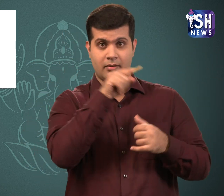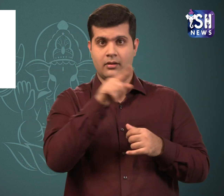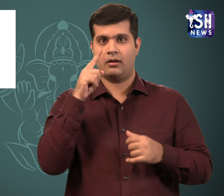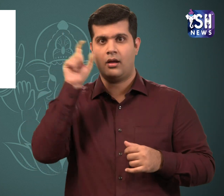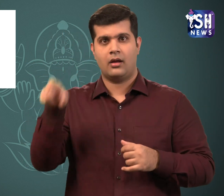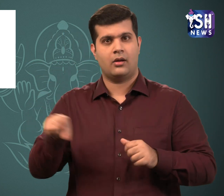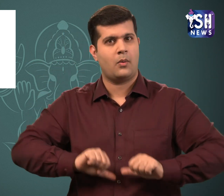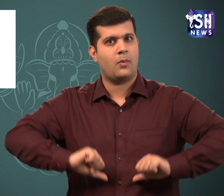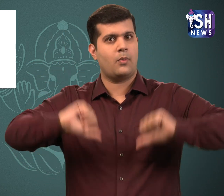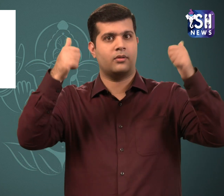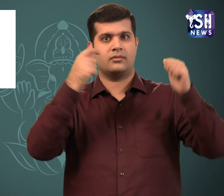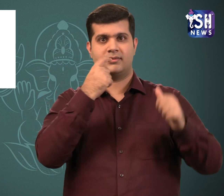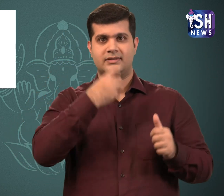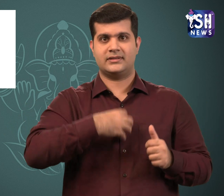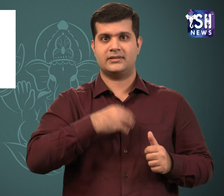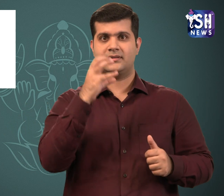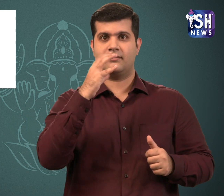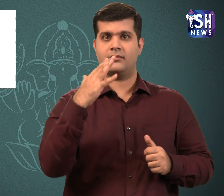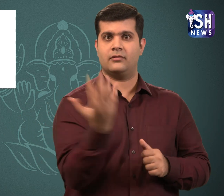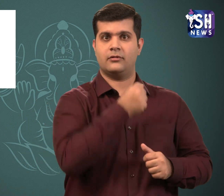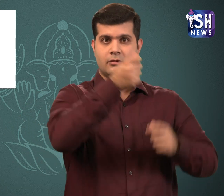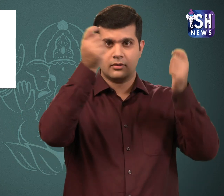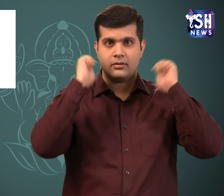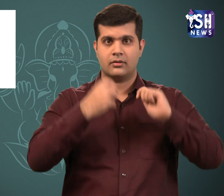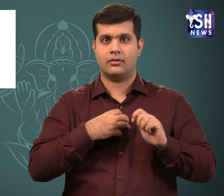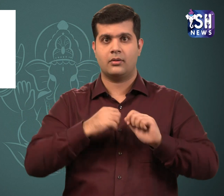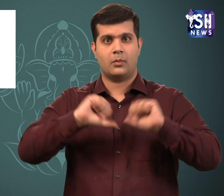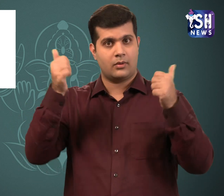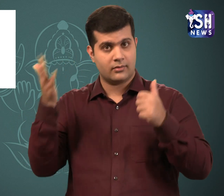Deepa won a silver medal.